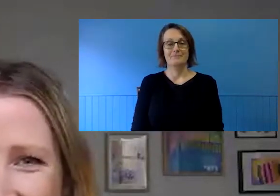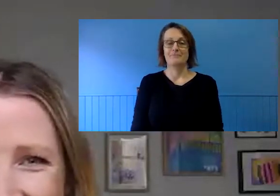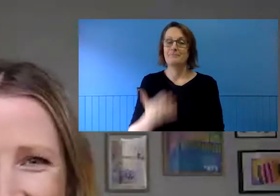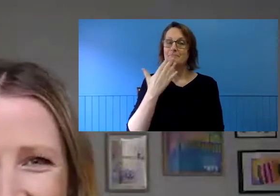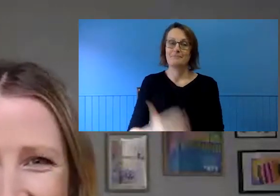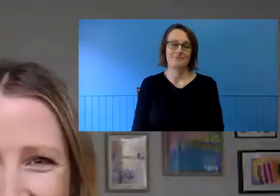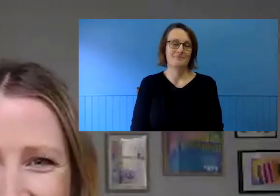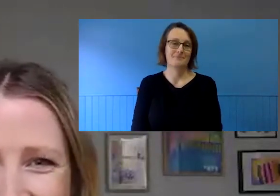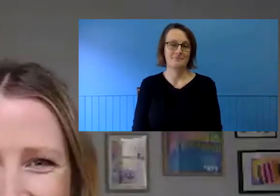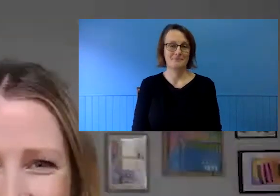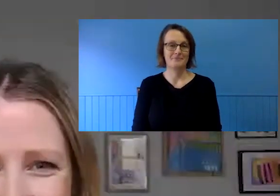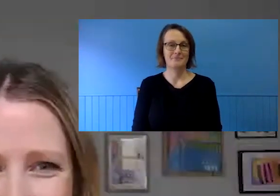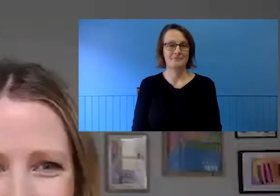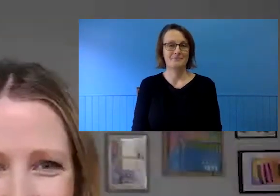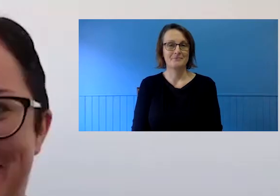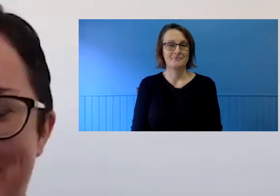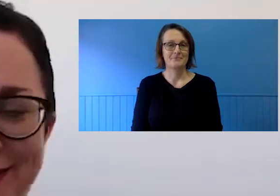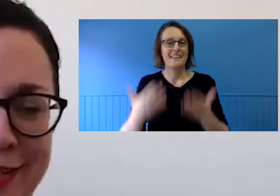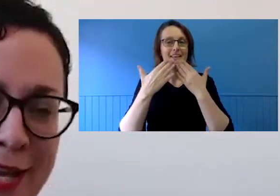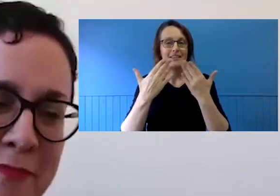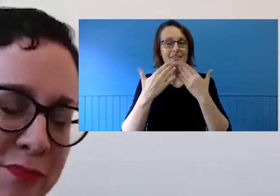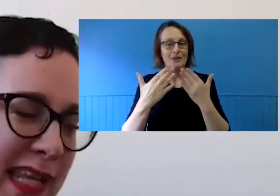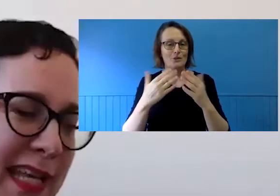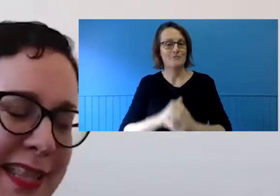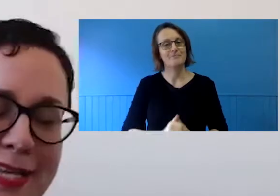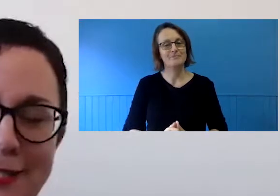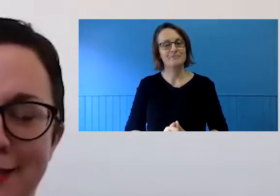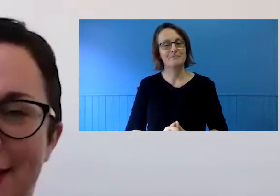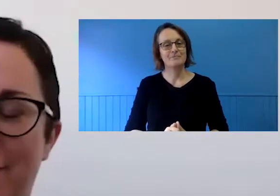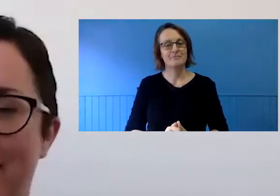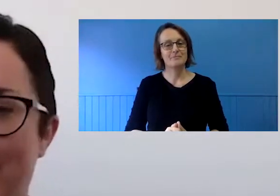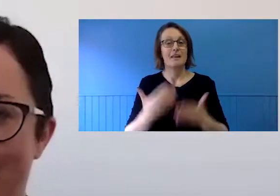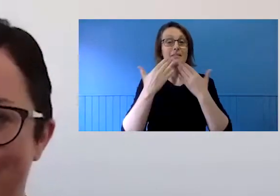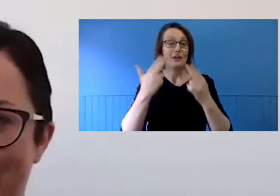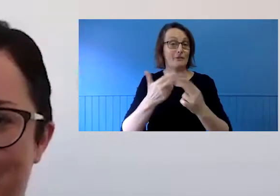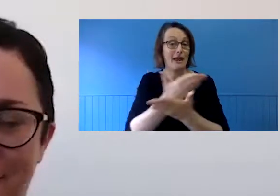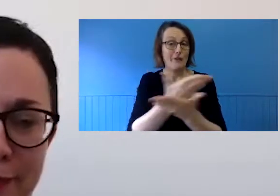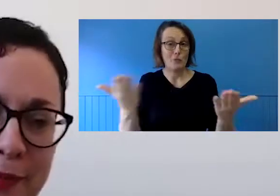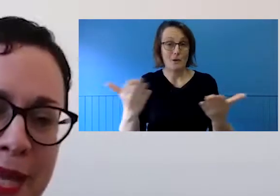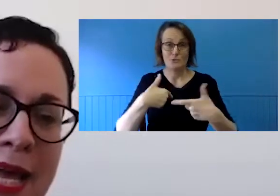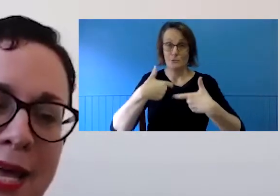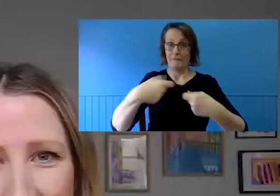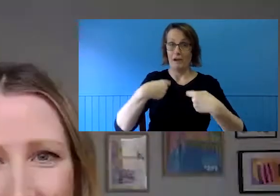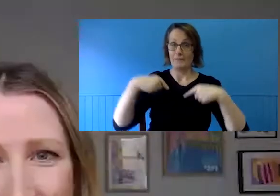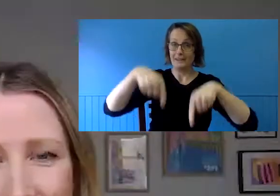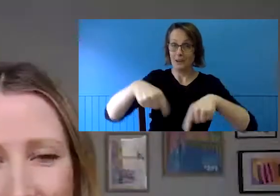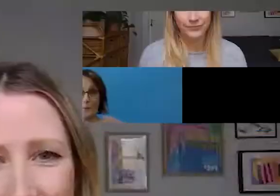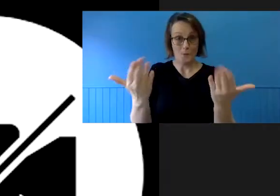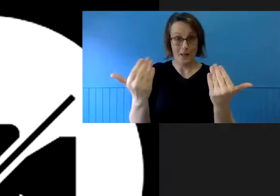KATE Thanks, Frances, and thank you, everyone. I'm Kate and I'm